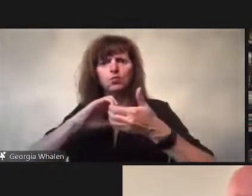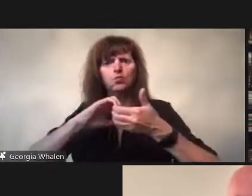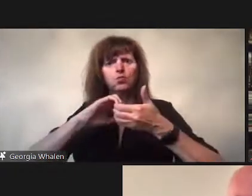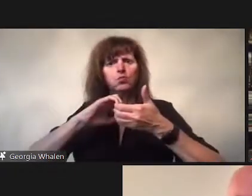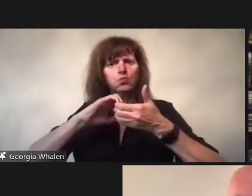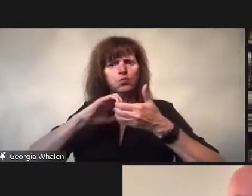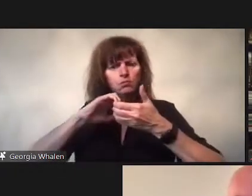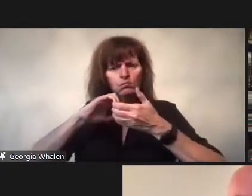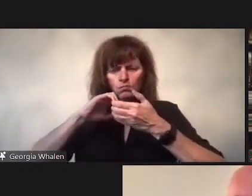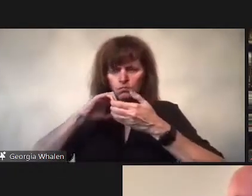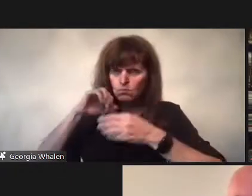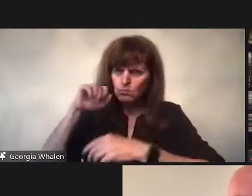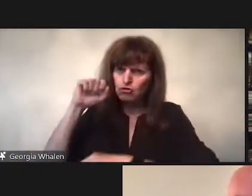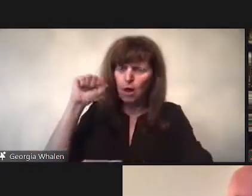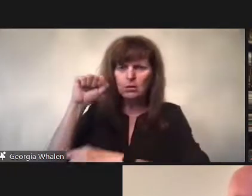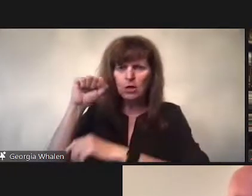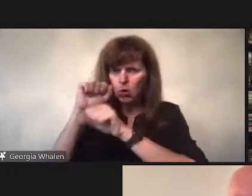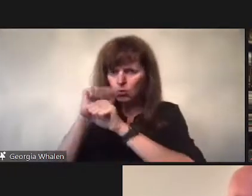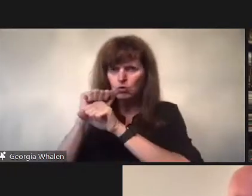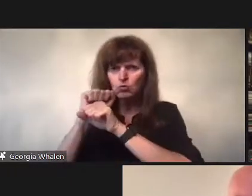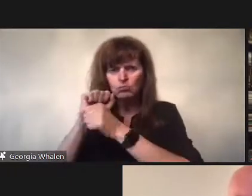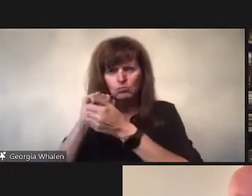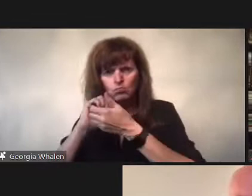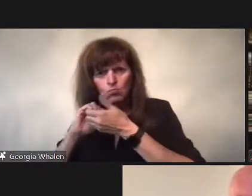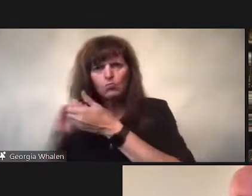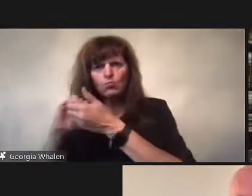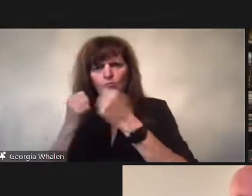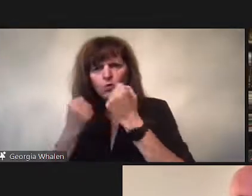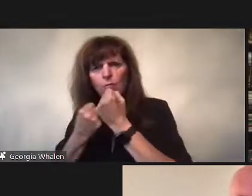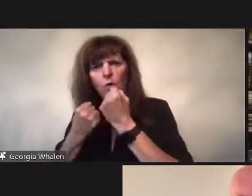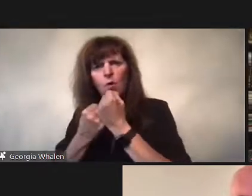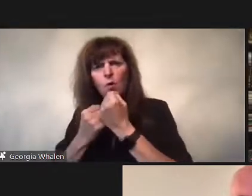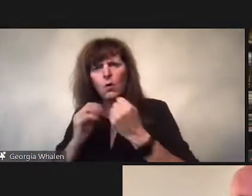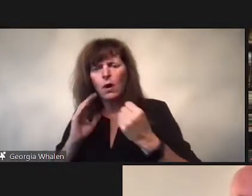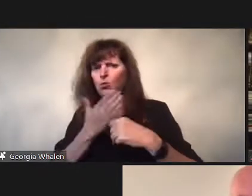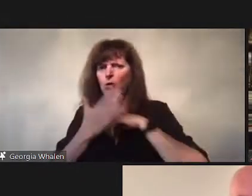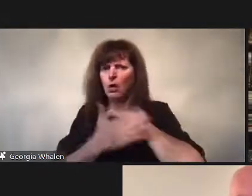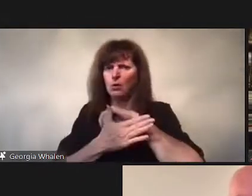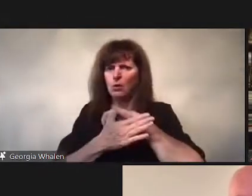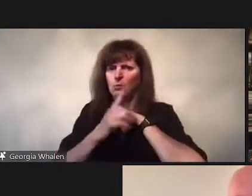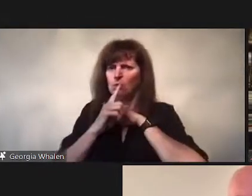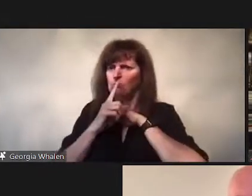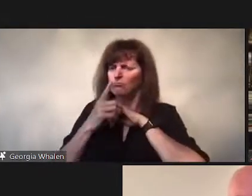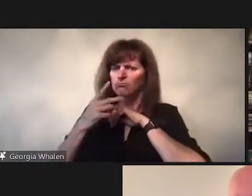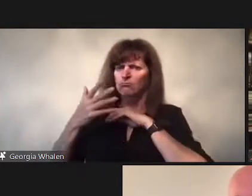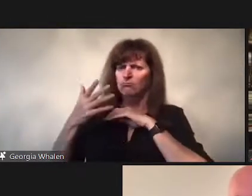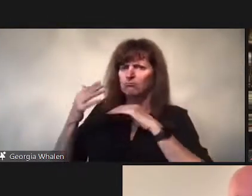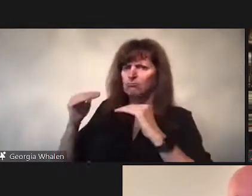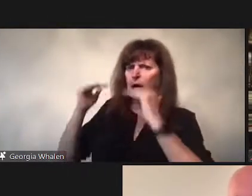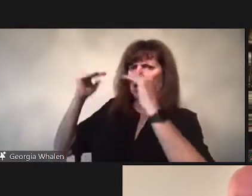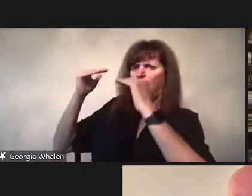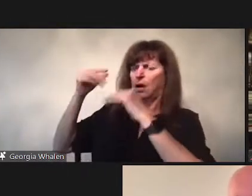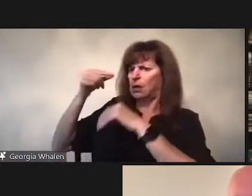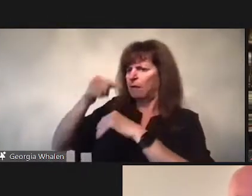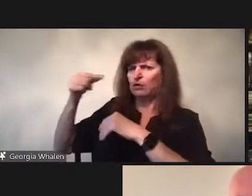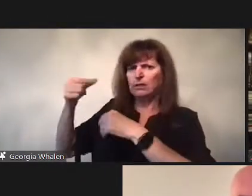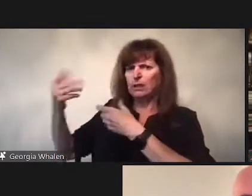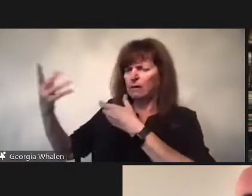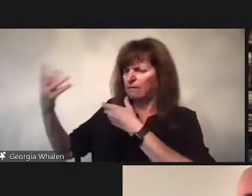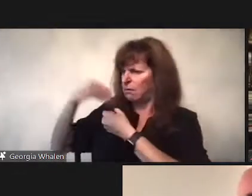When it closed it’s borders for a long period of time, it has an impact that is in some way claustrophobic,